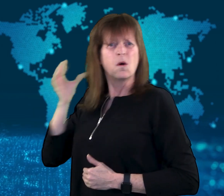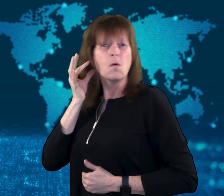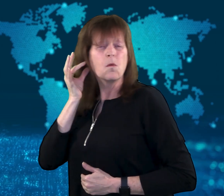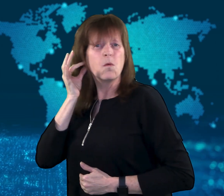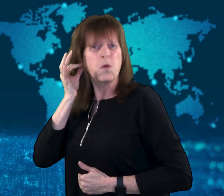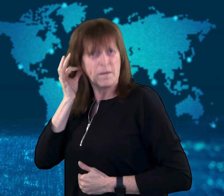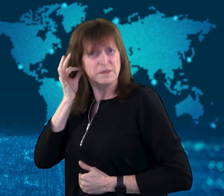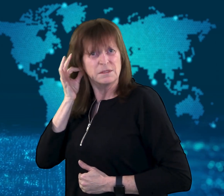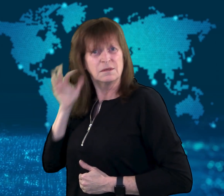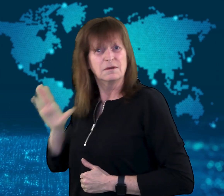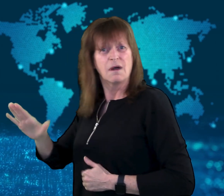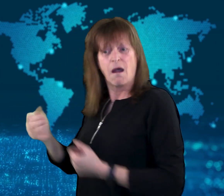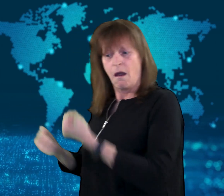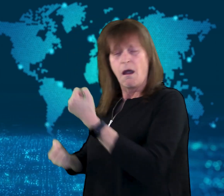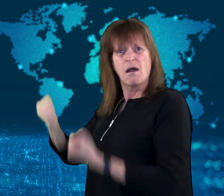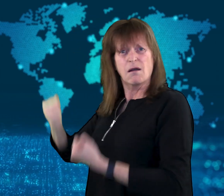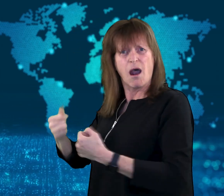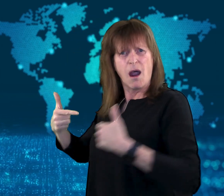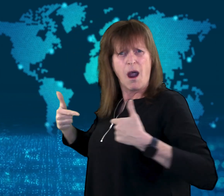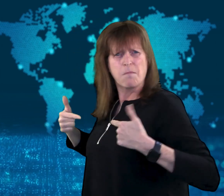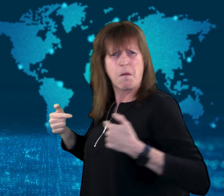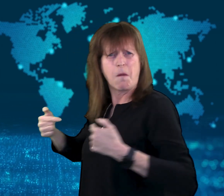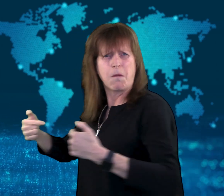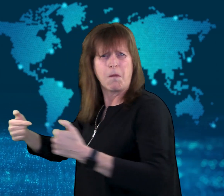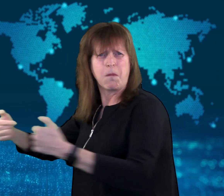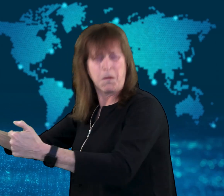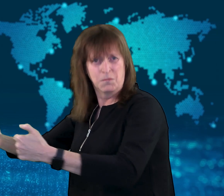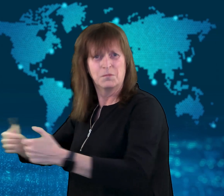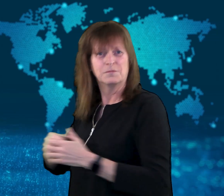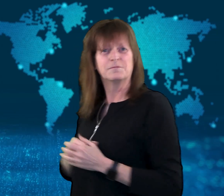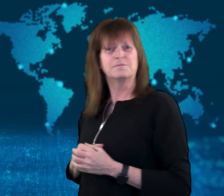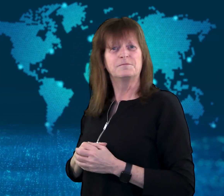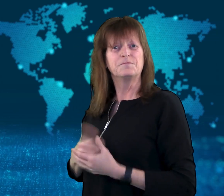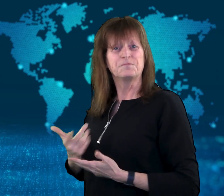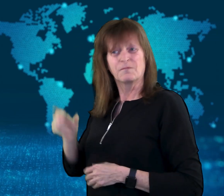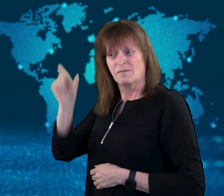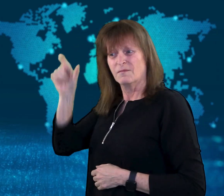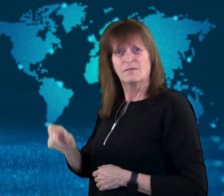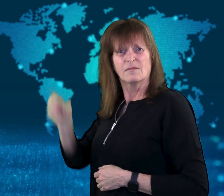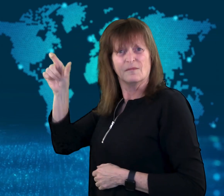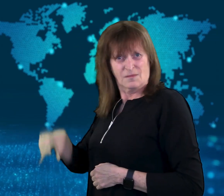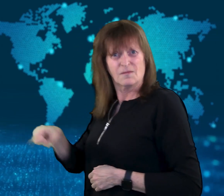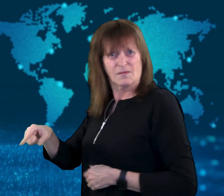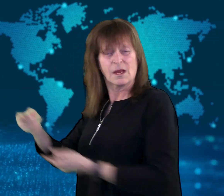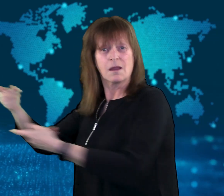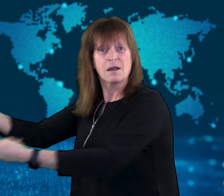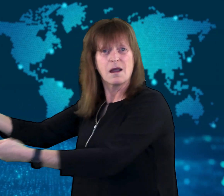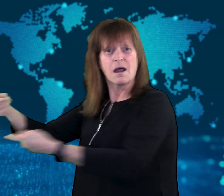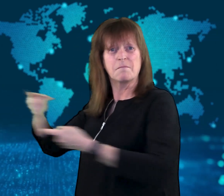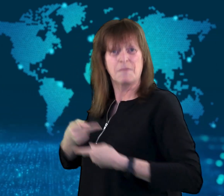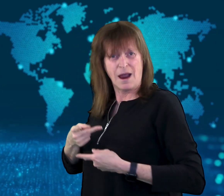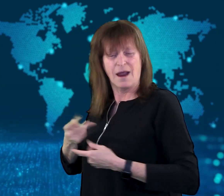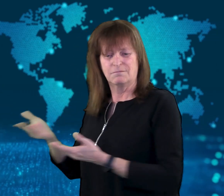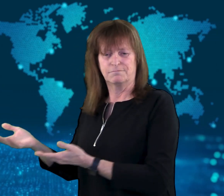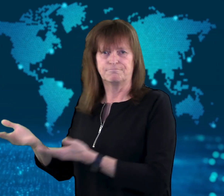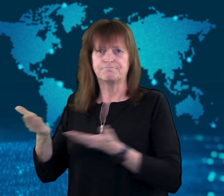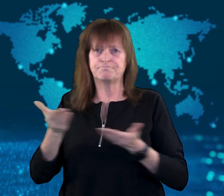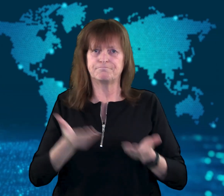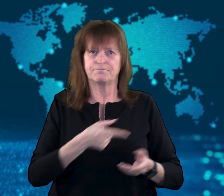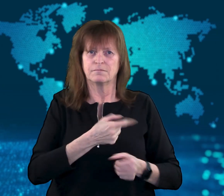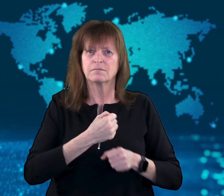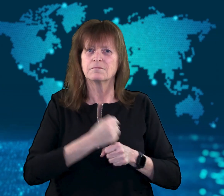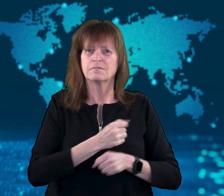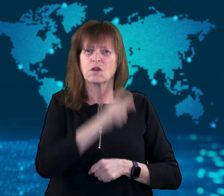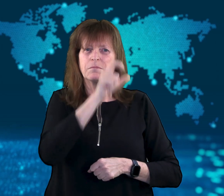The bodies will be handed over to the staff of the British Embassy